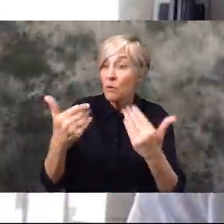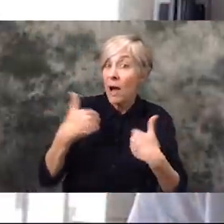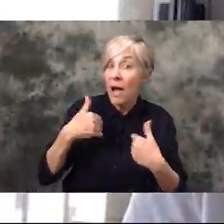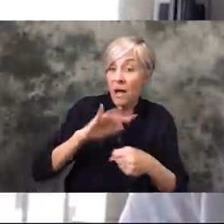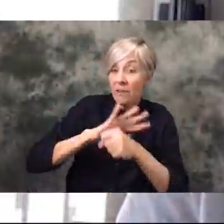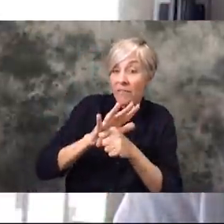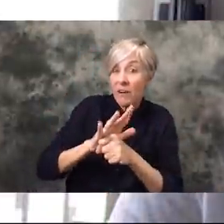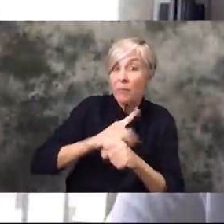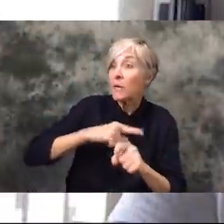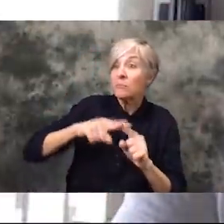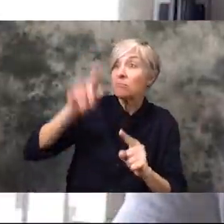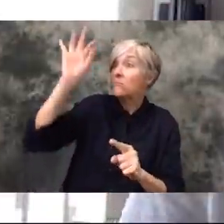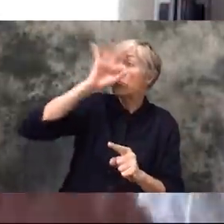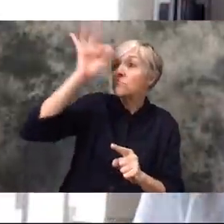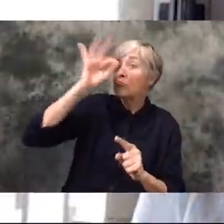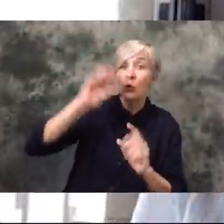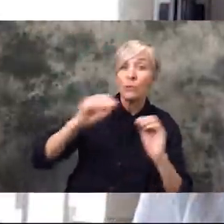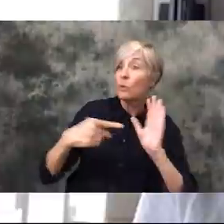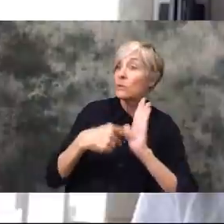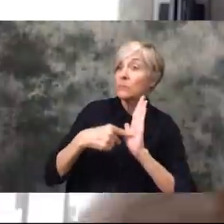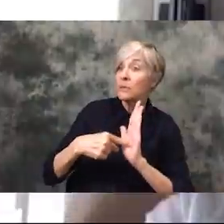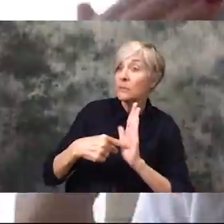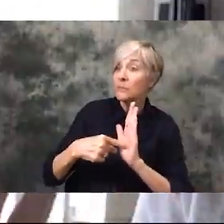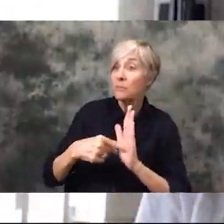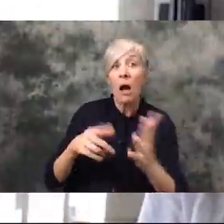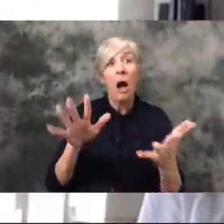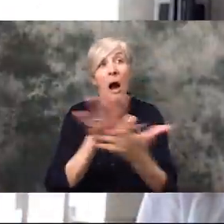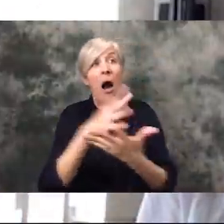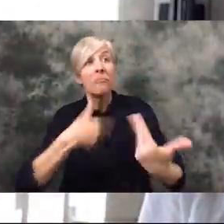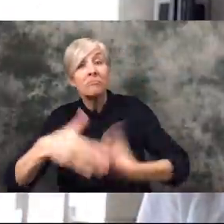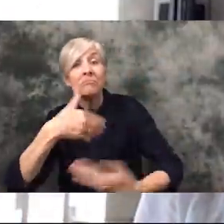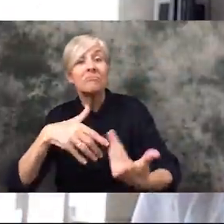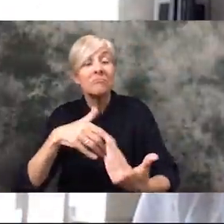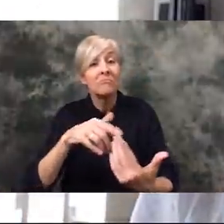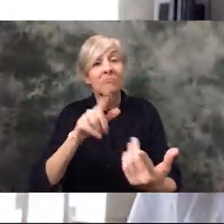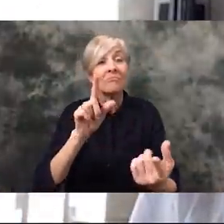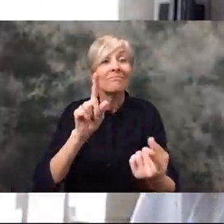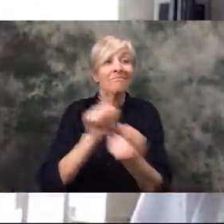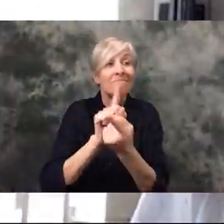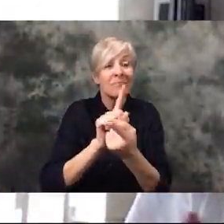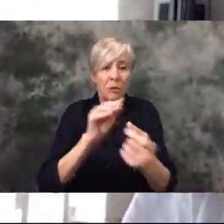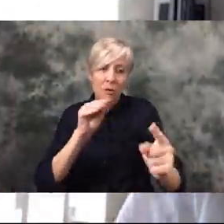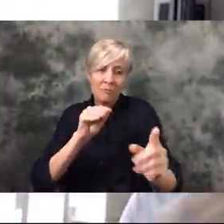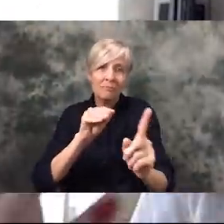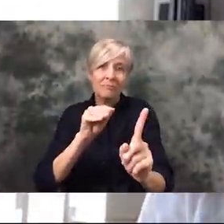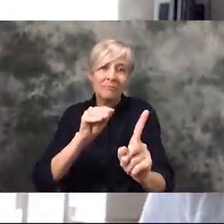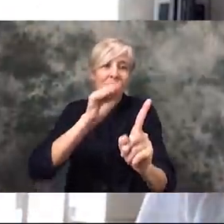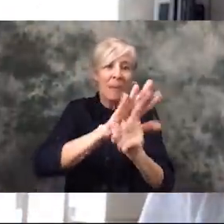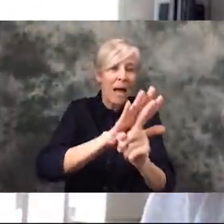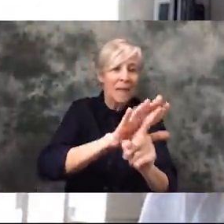have it you, might not even have ANY symptoms but then you're passing it on to someone who goes to see their grandmother and their grandmother gets